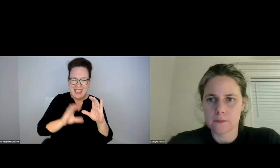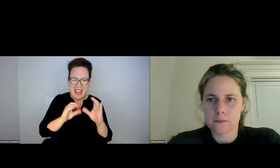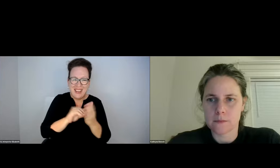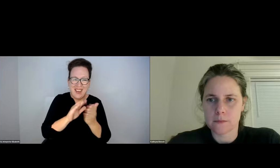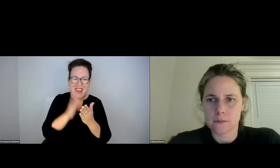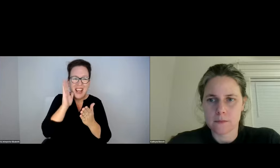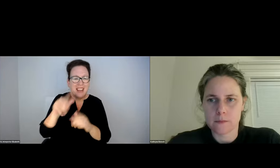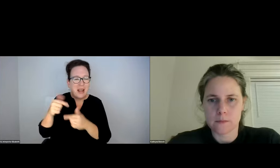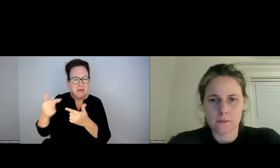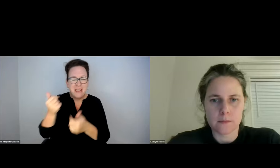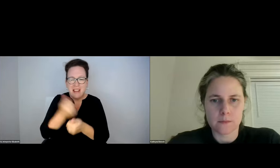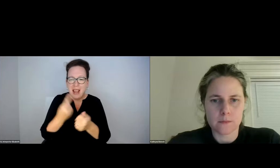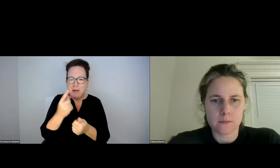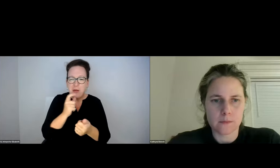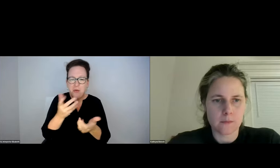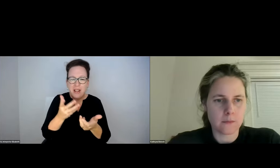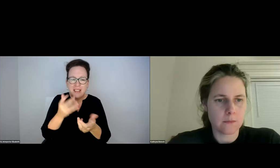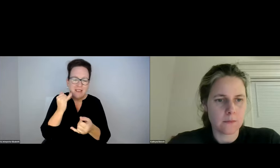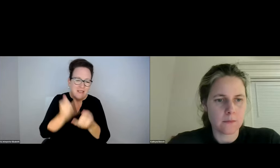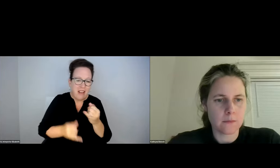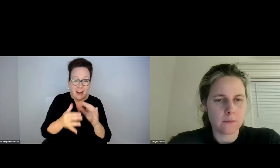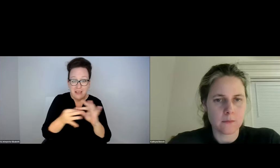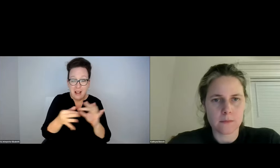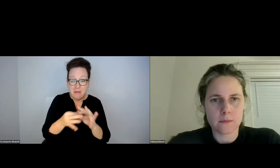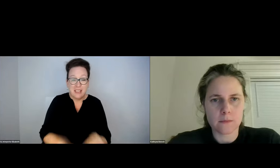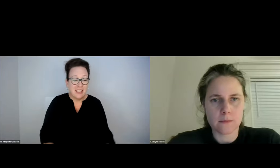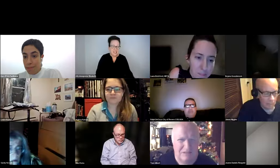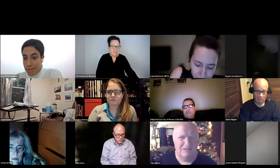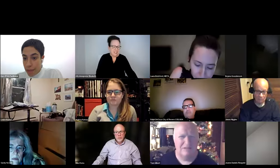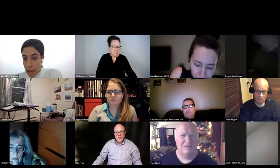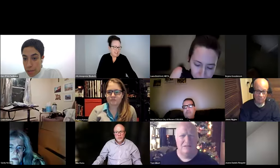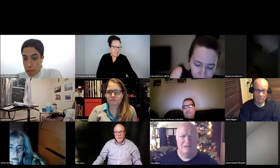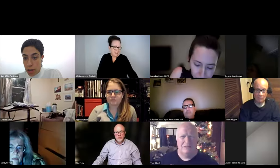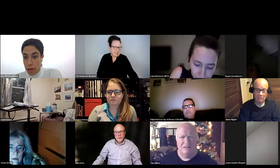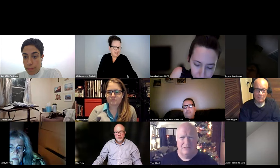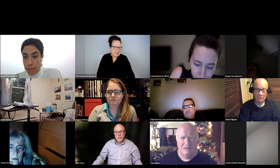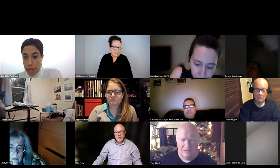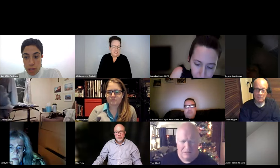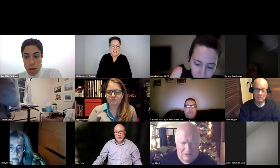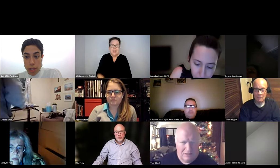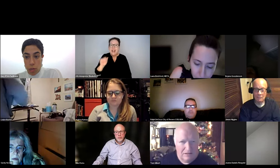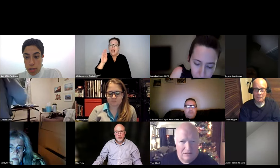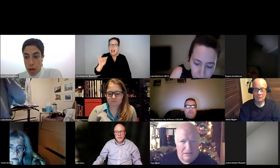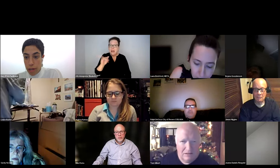I'M GOING TO READ ONE LAST CHAT NOTE AND THEN I WILL PASS IT TO ANYBODY WHO WANTS TO GIVE FINAL COMMENTS FROM MBTA AND